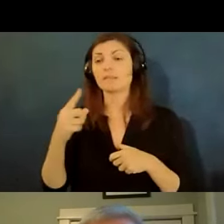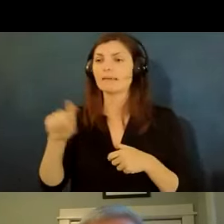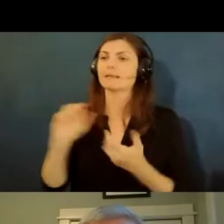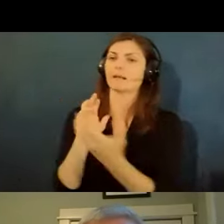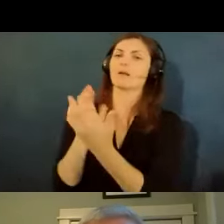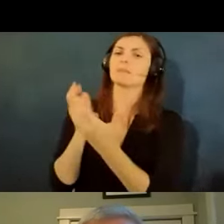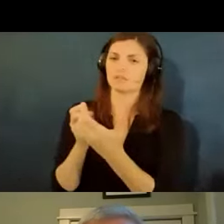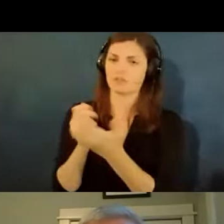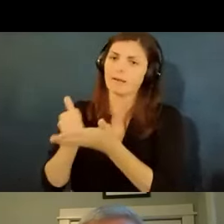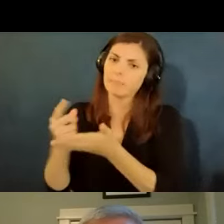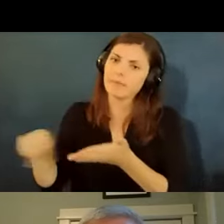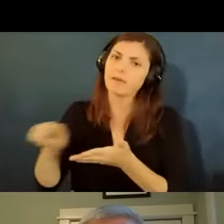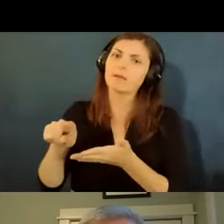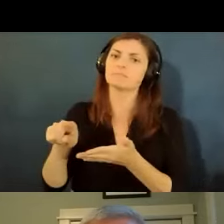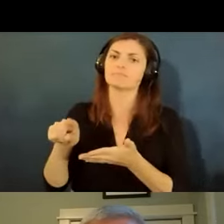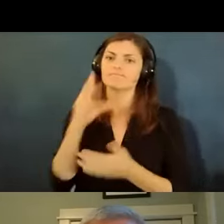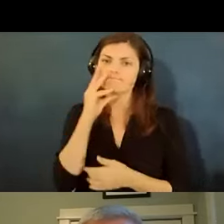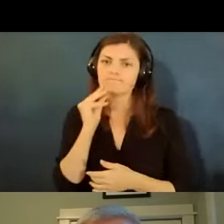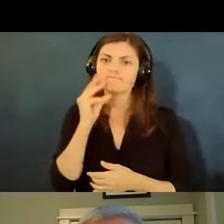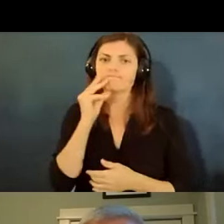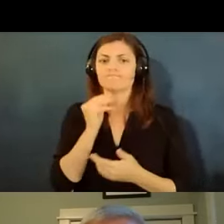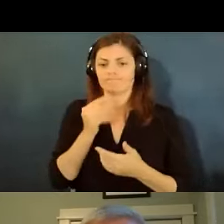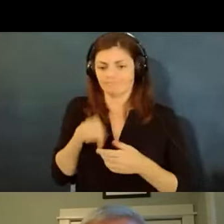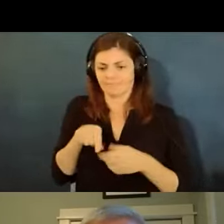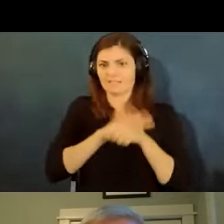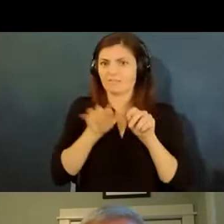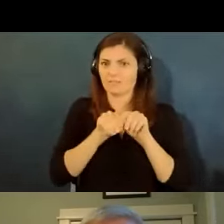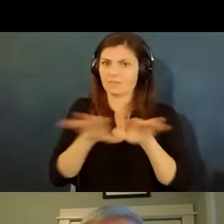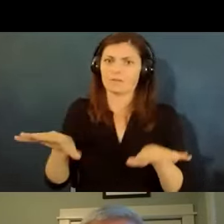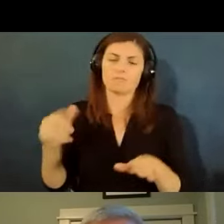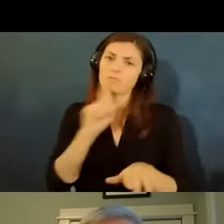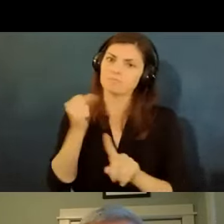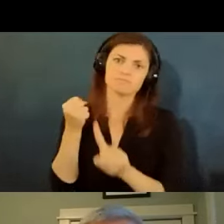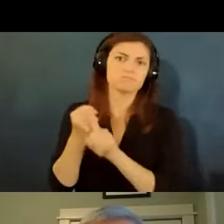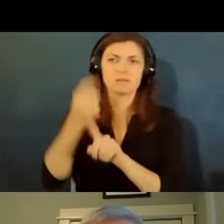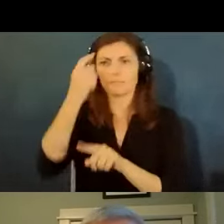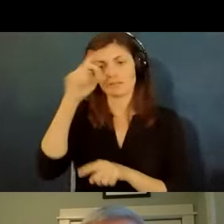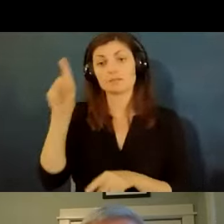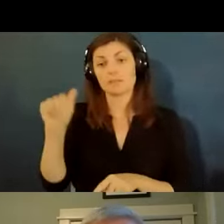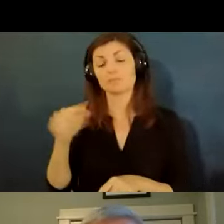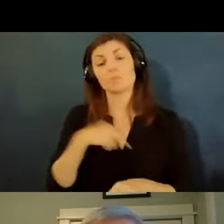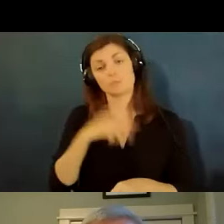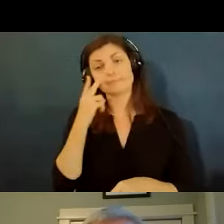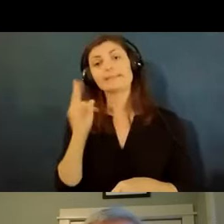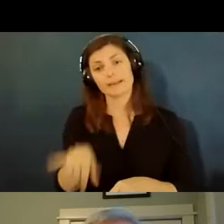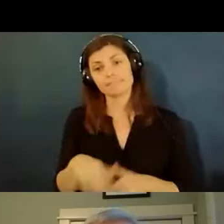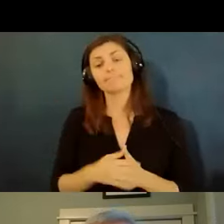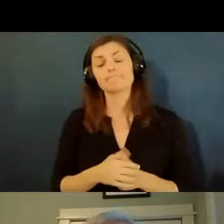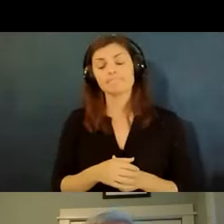because of the way it's impacting their mental disability we are seeing some of that another